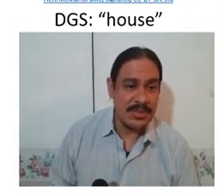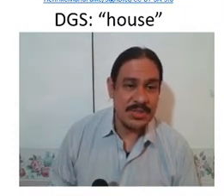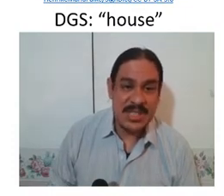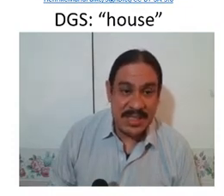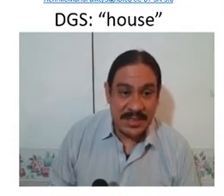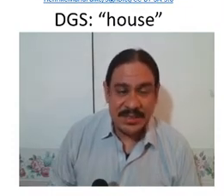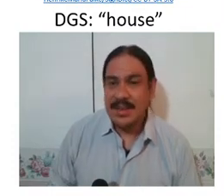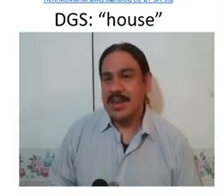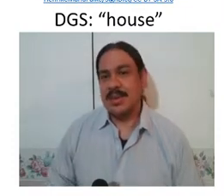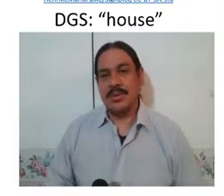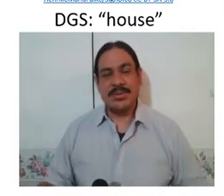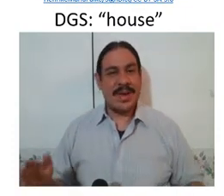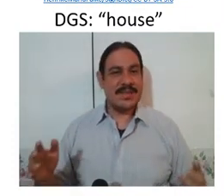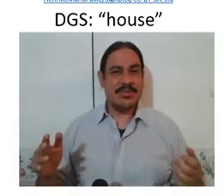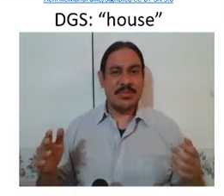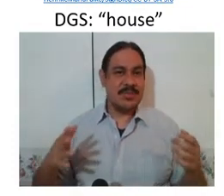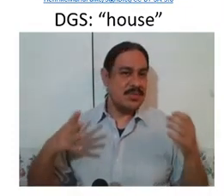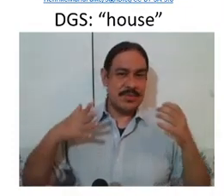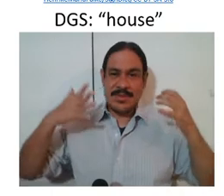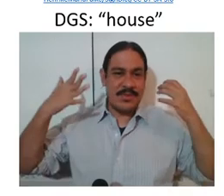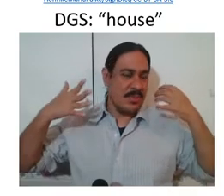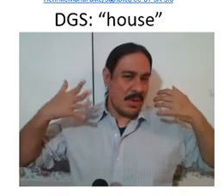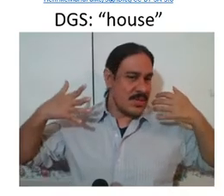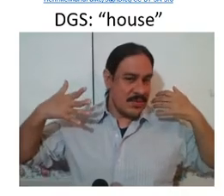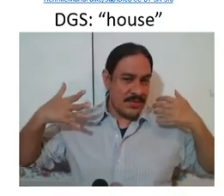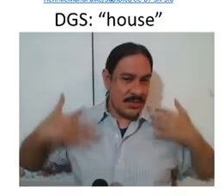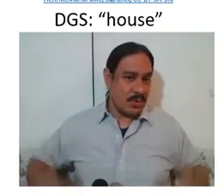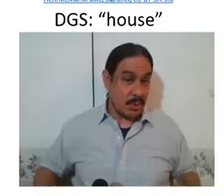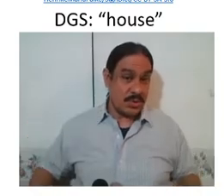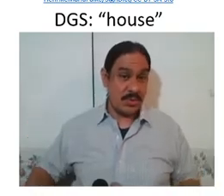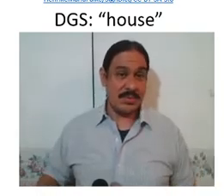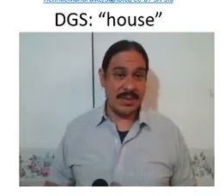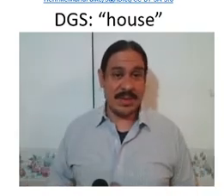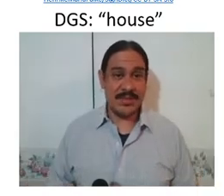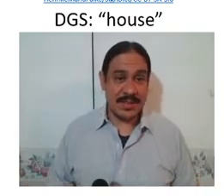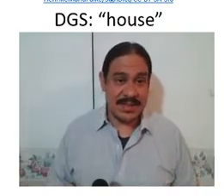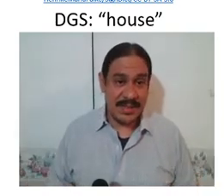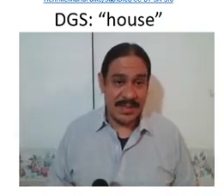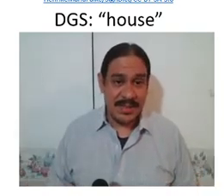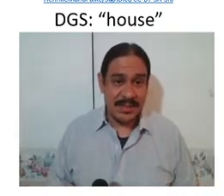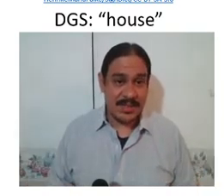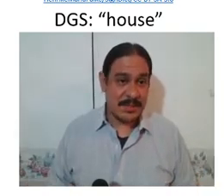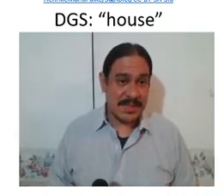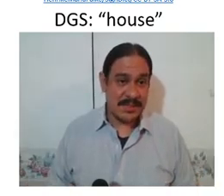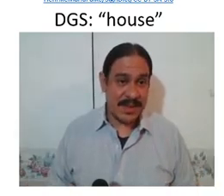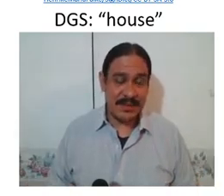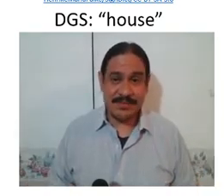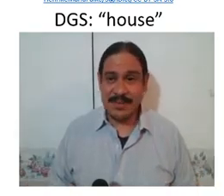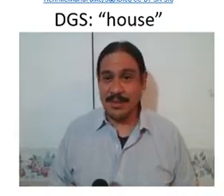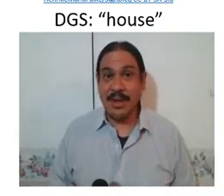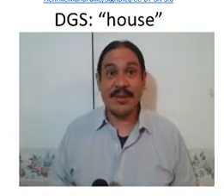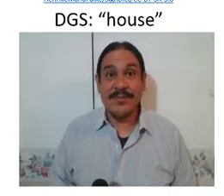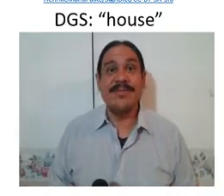explicit transcription for non-manual features because she's not doing making any of them she's not moving her